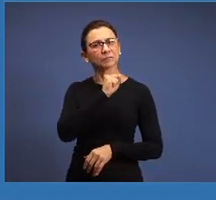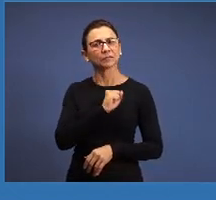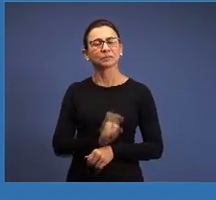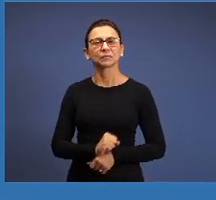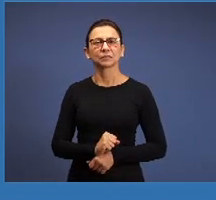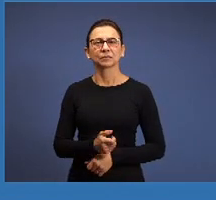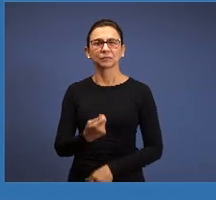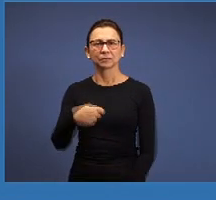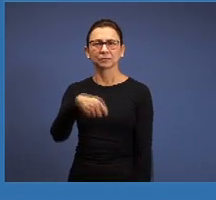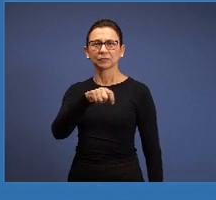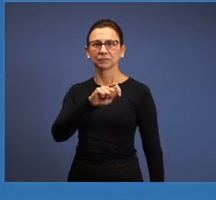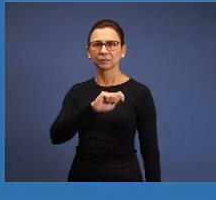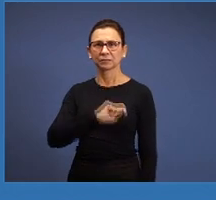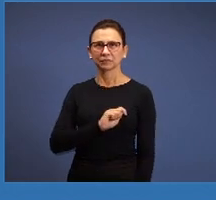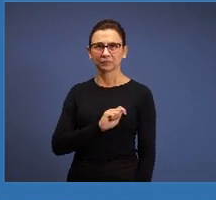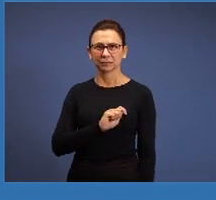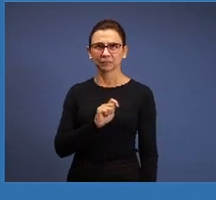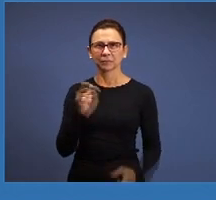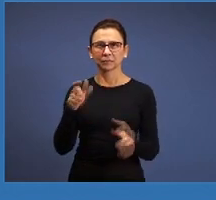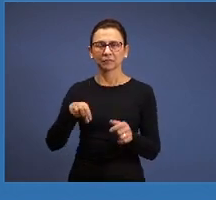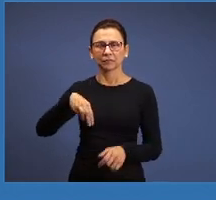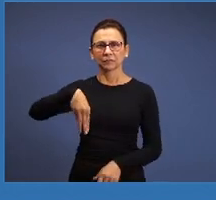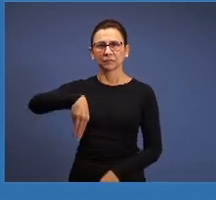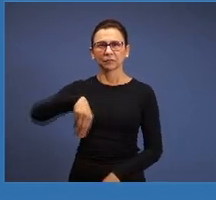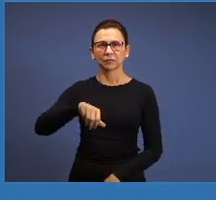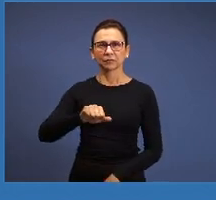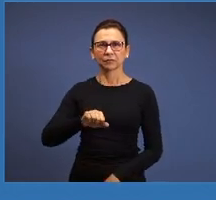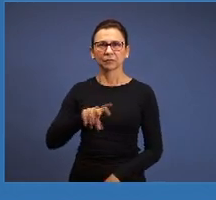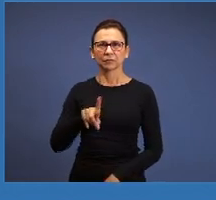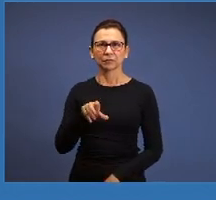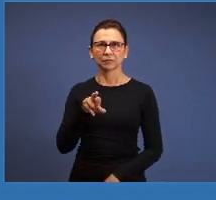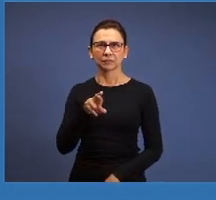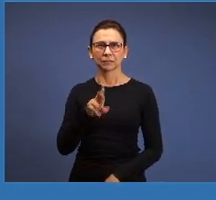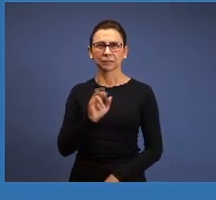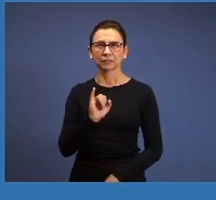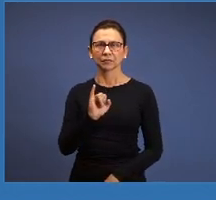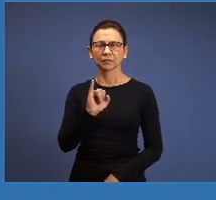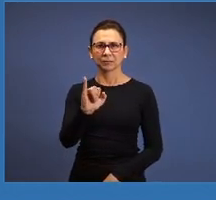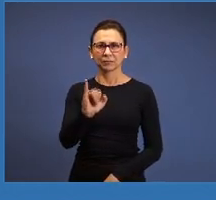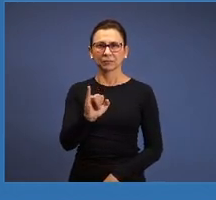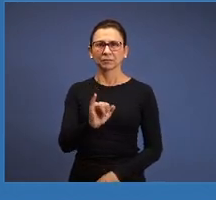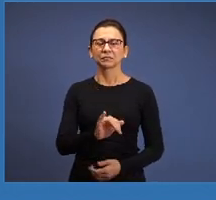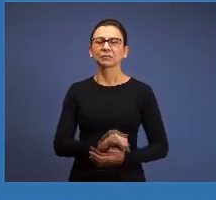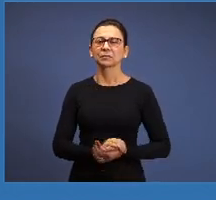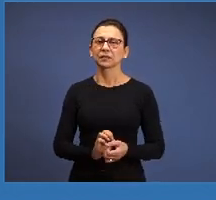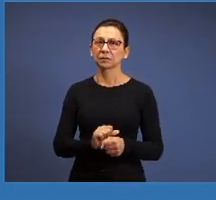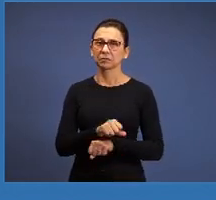Madrid, a seminar crowded, by our brethren of Spain, the work is really well